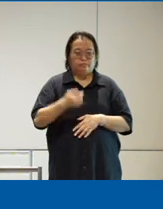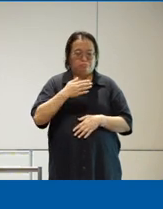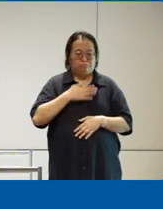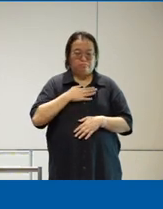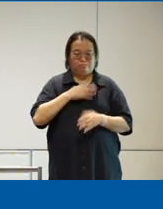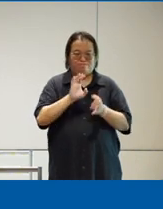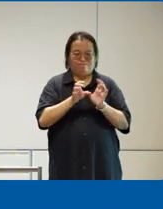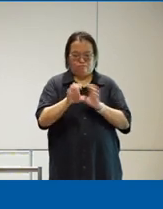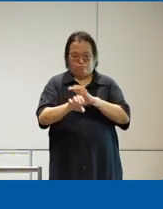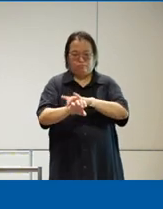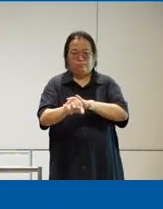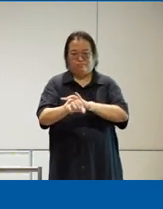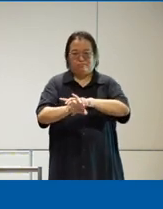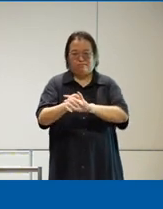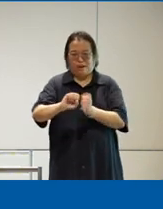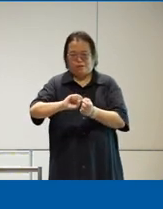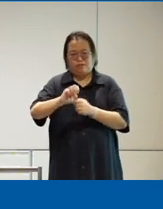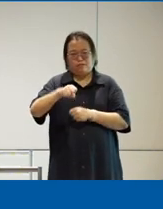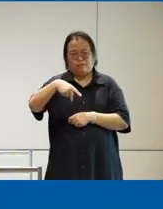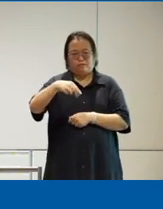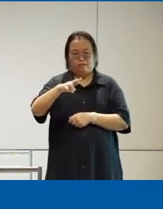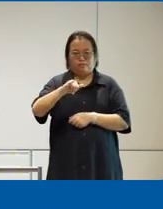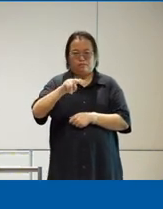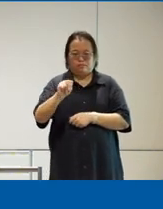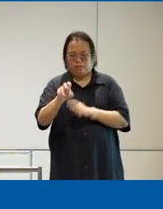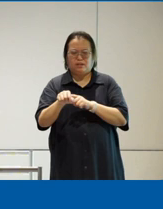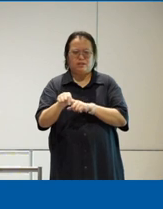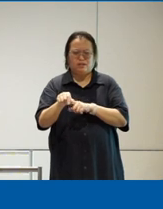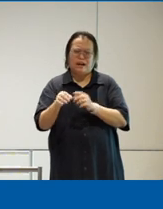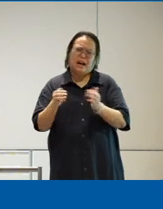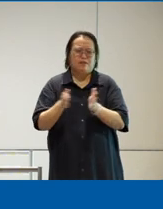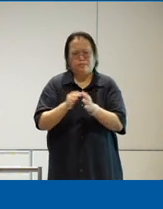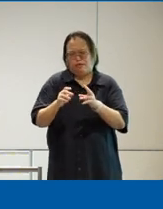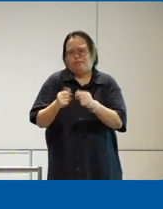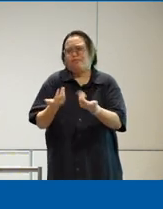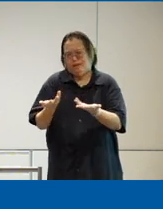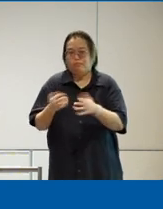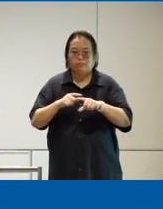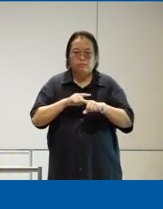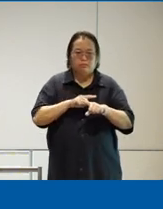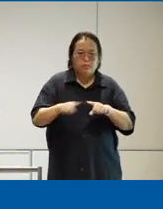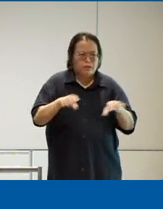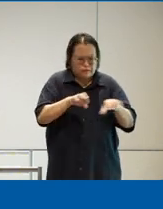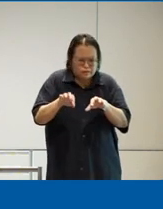is so small right I mean you sprain your wrist but then you cannot do a lot of the typing and